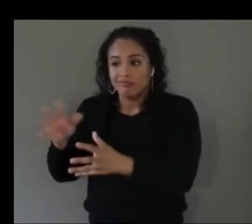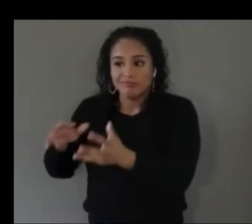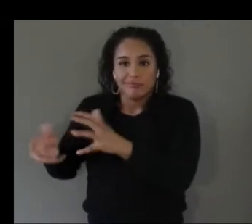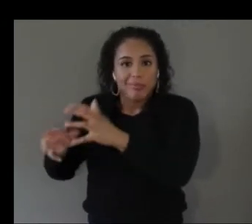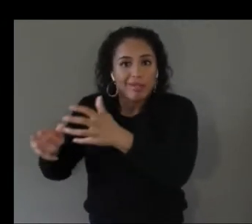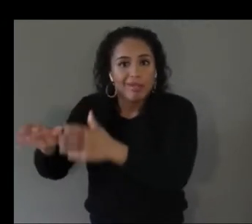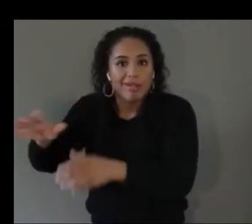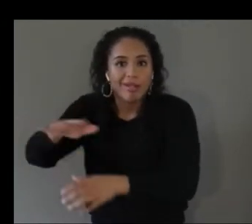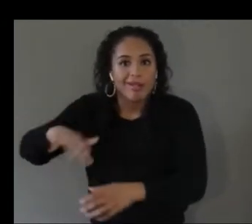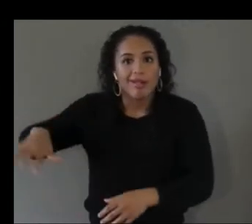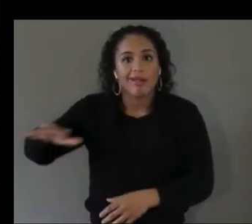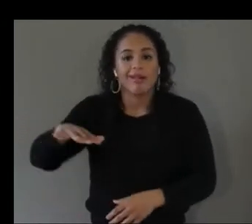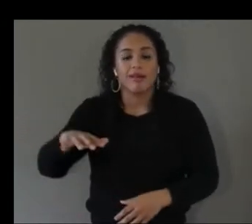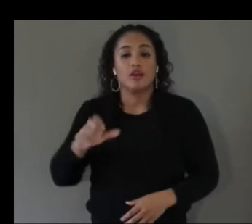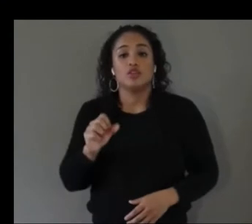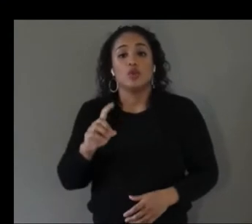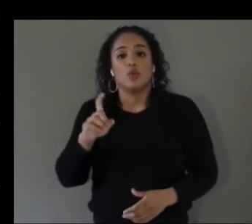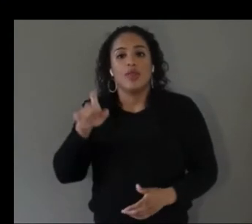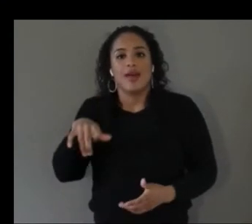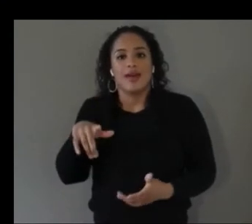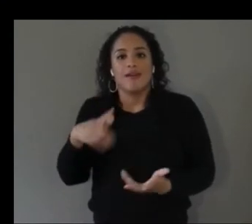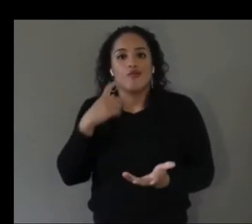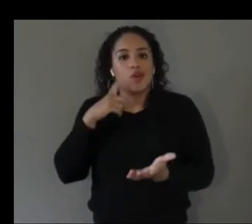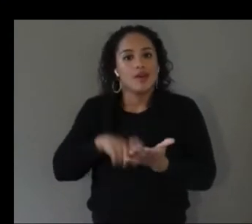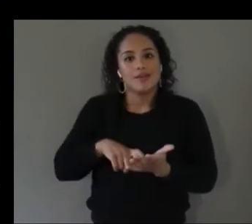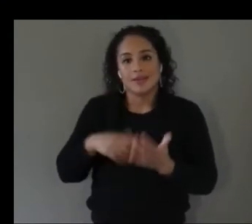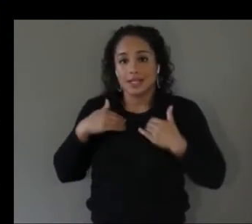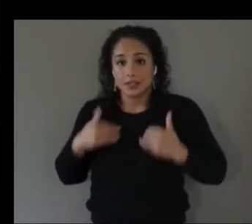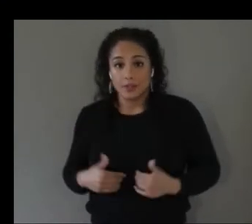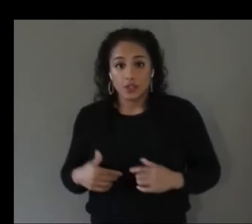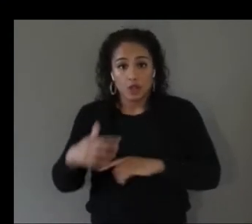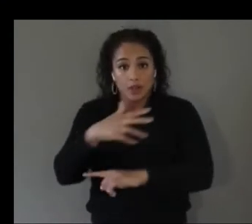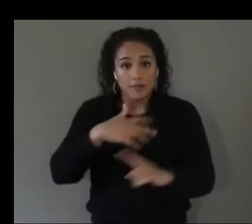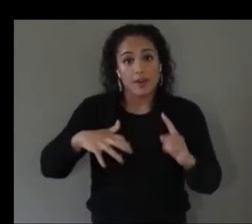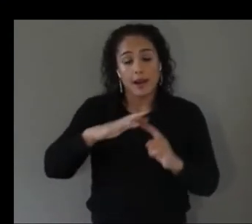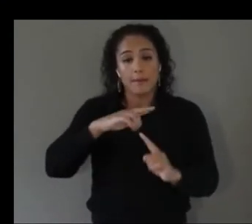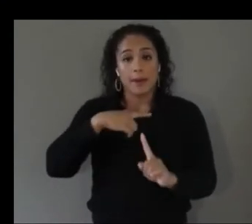environment and then how to represent that um in a summarized condensed way that's actually